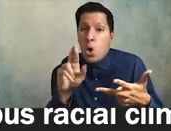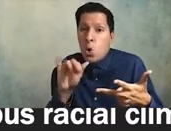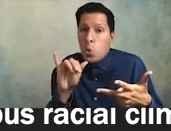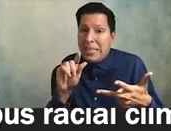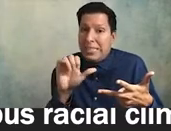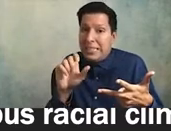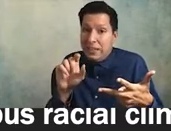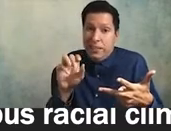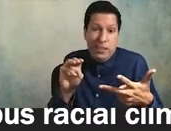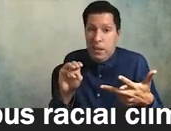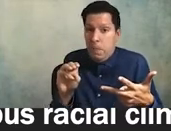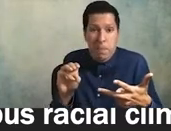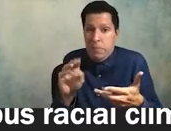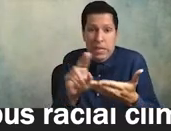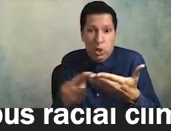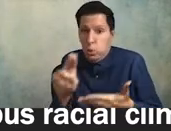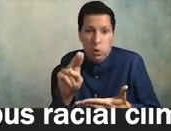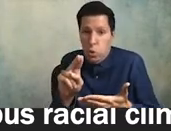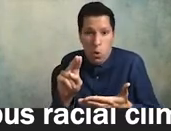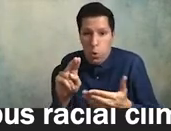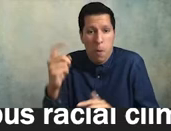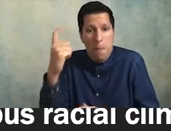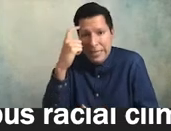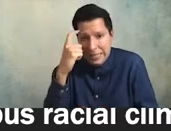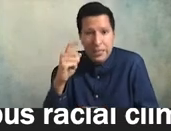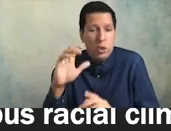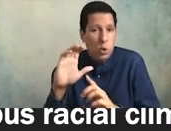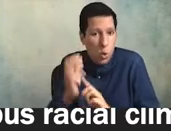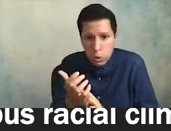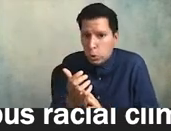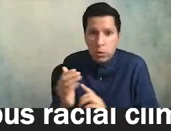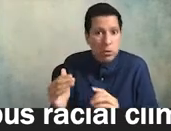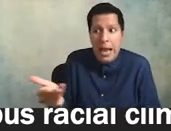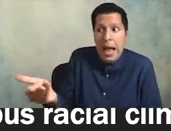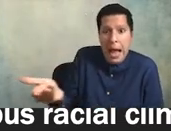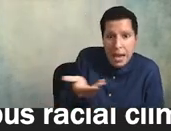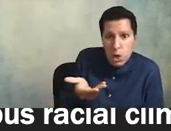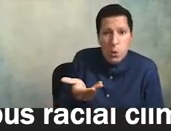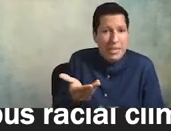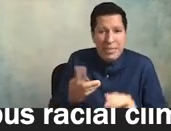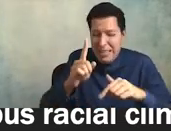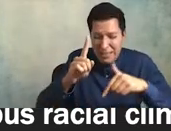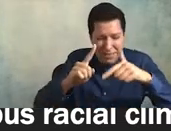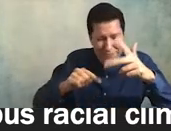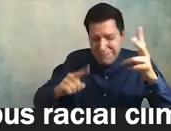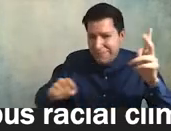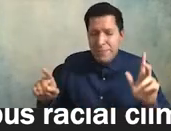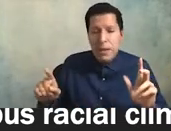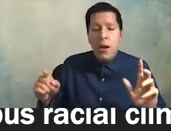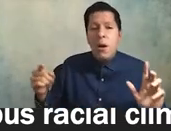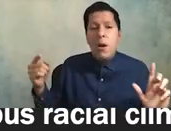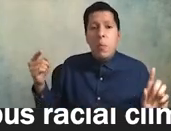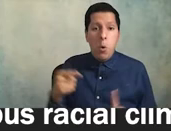norms mindsets curricula hiring practices and so on well perhaps then it shouldn't surprise you